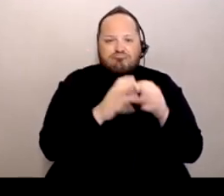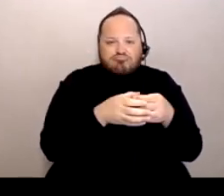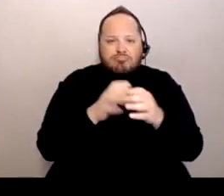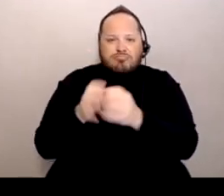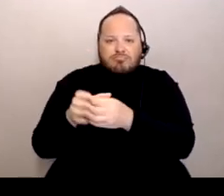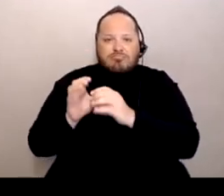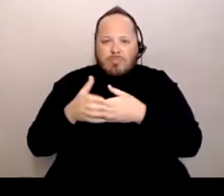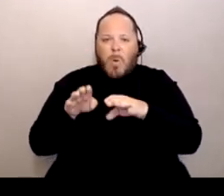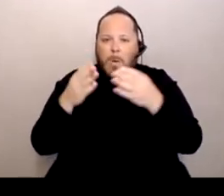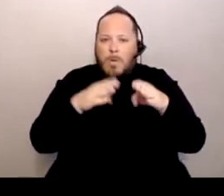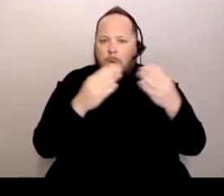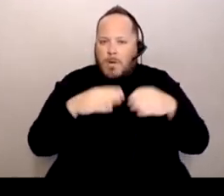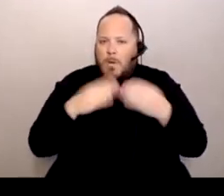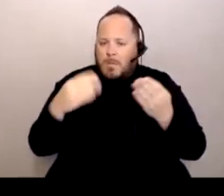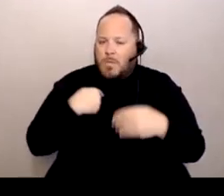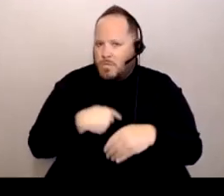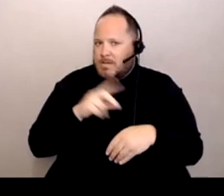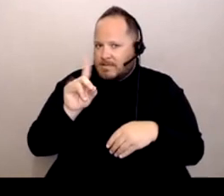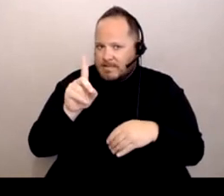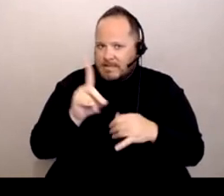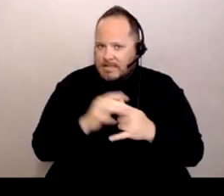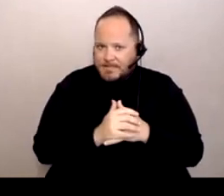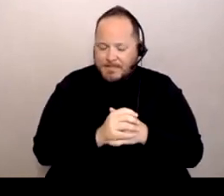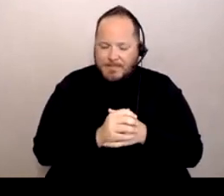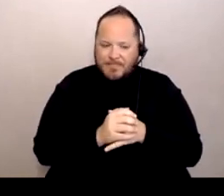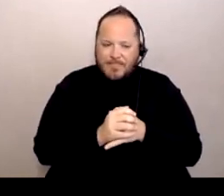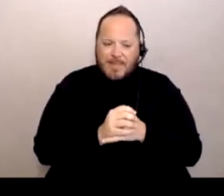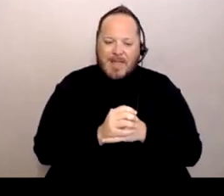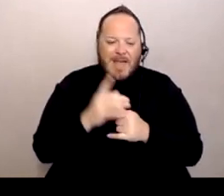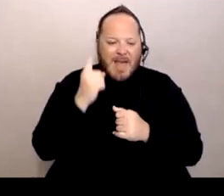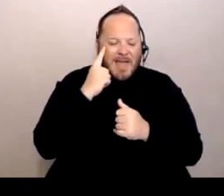So I think what's affected that might've been the teachers,